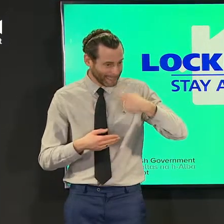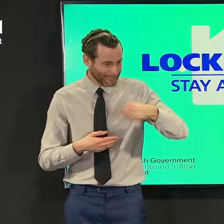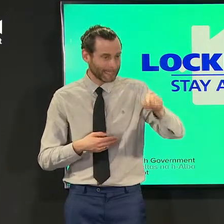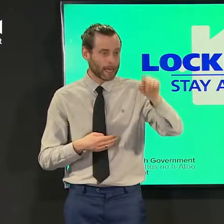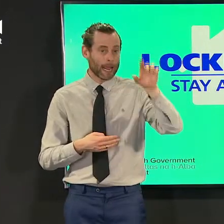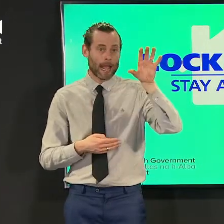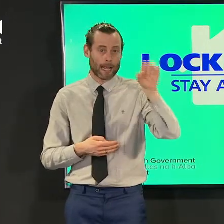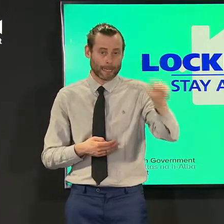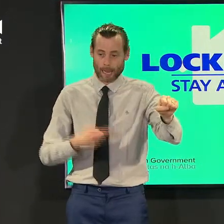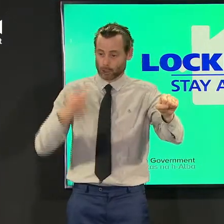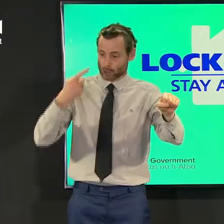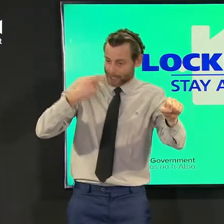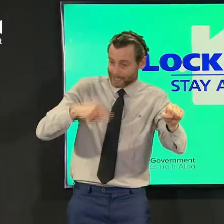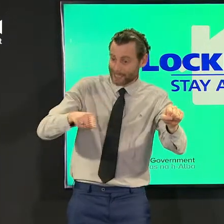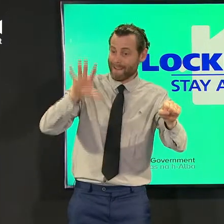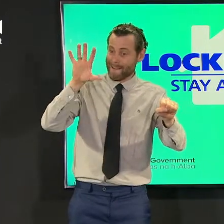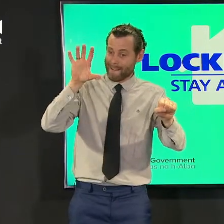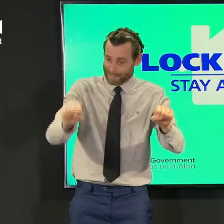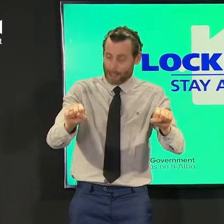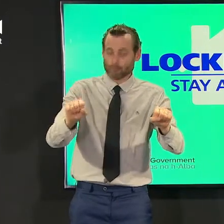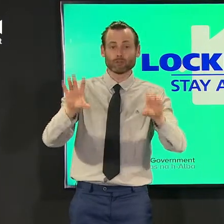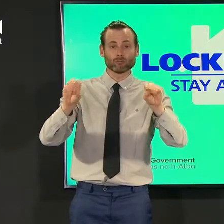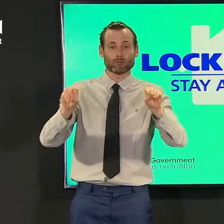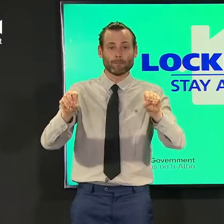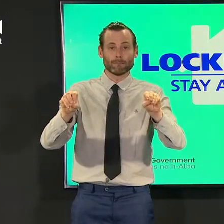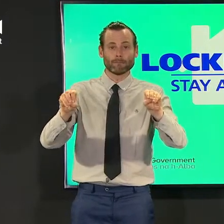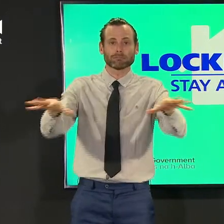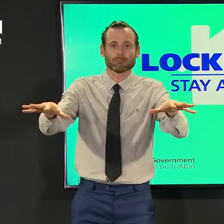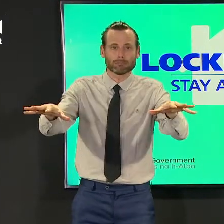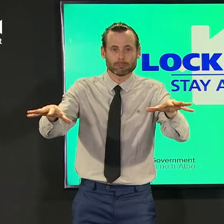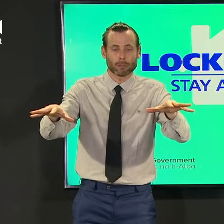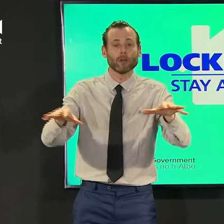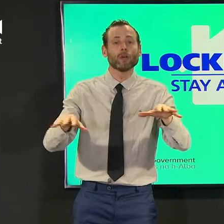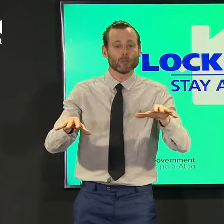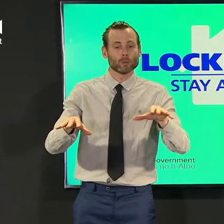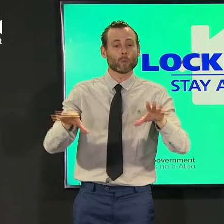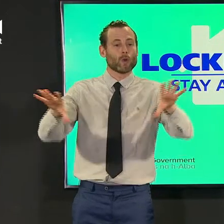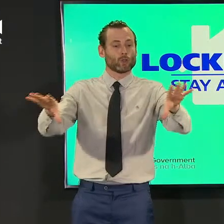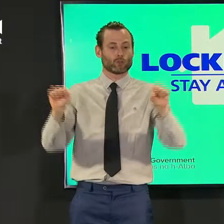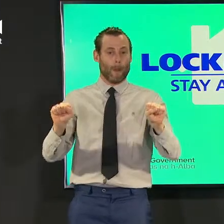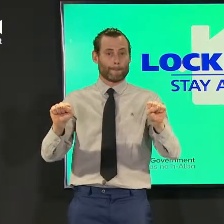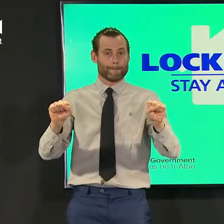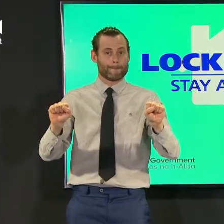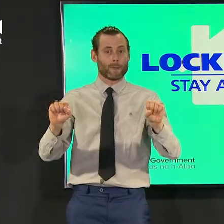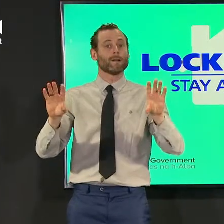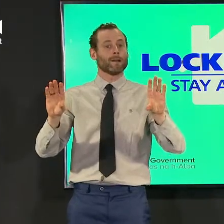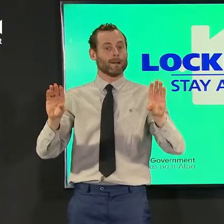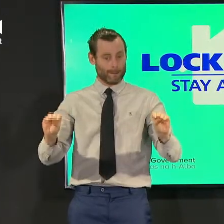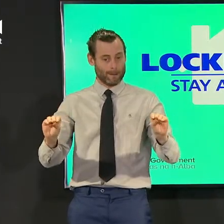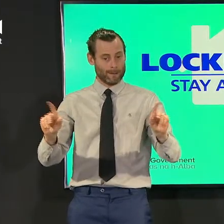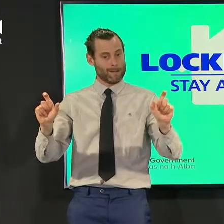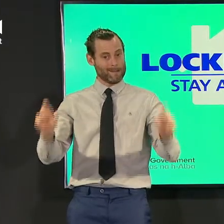exist test and protect contain them eliminate them stop it transmitting that is the way that